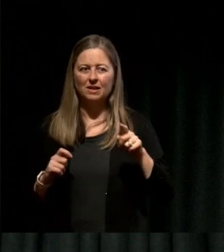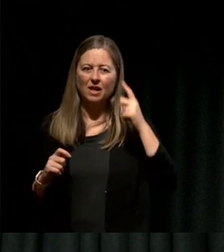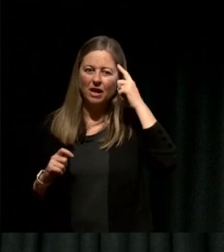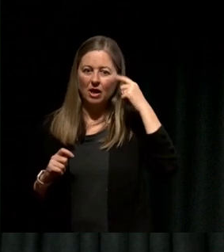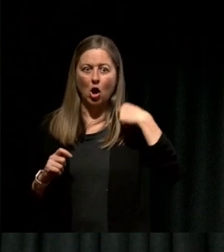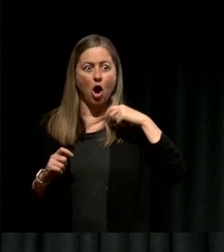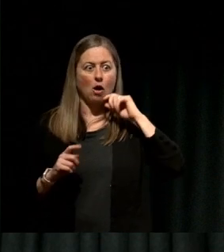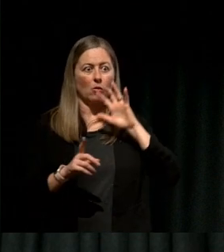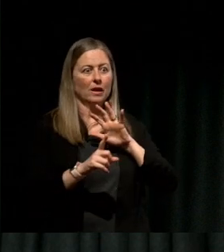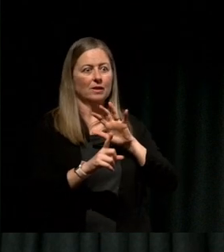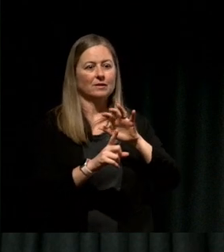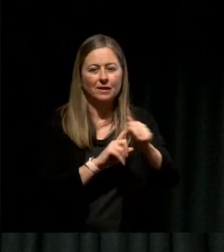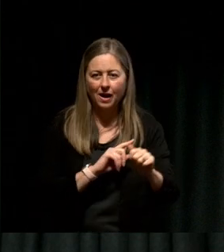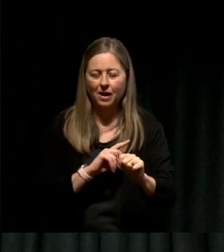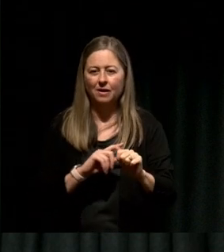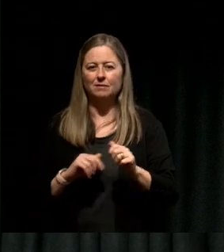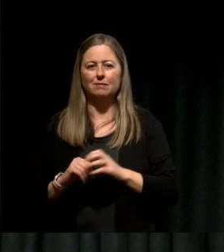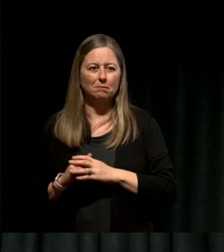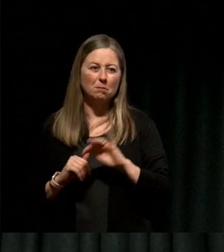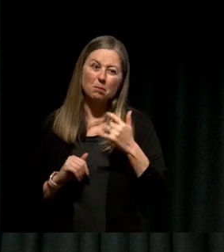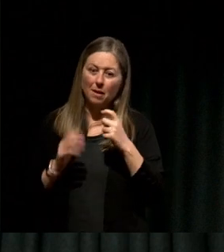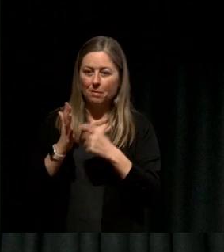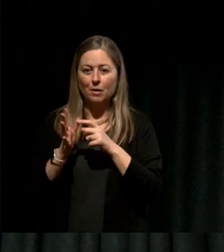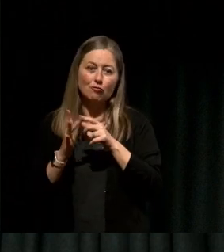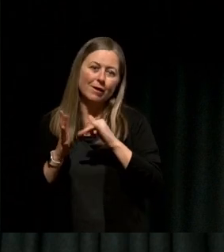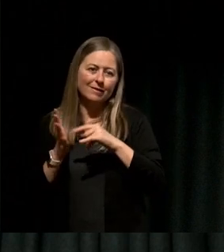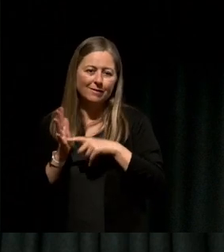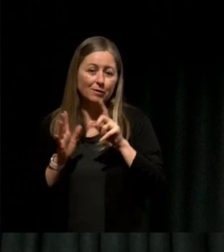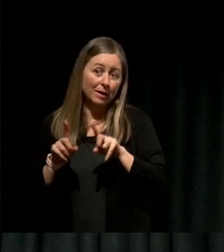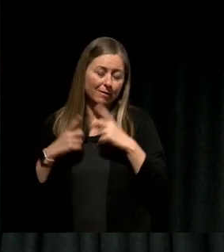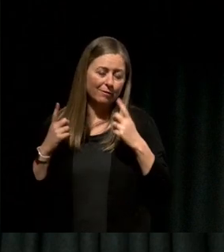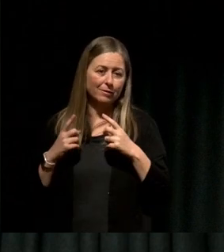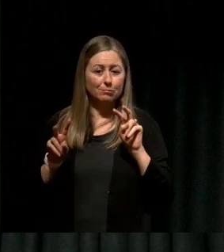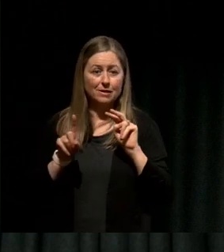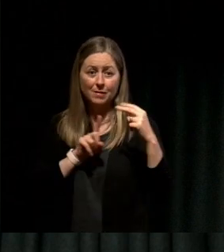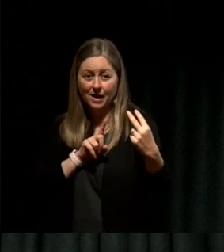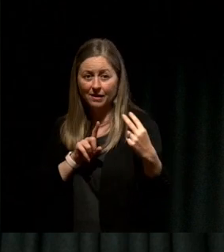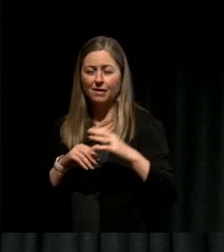I mean I guess it was racist, but you know it was just different and we were both caught